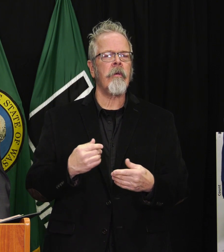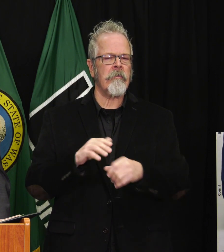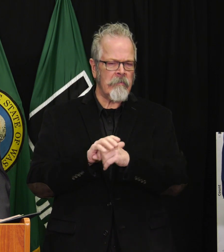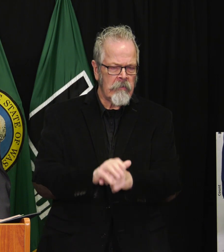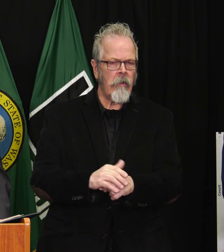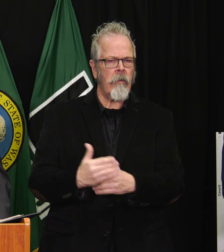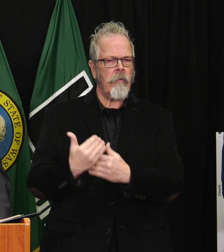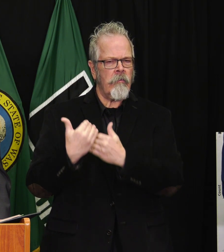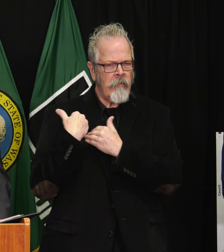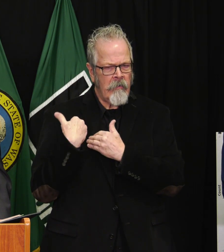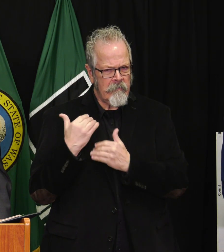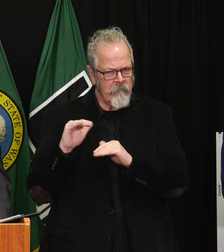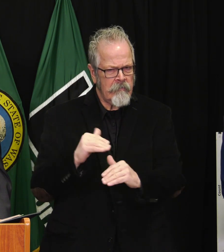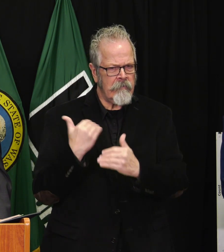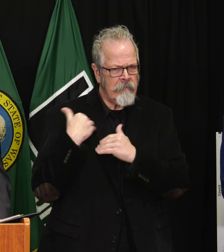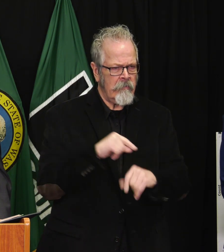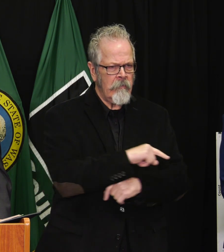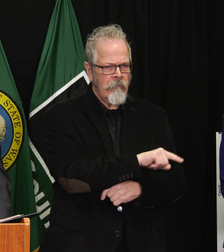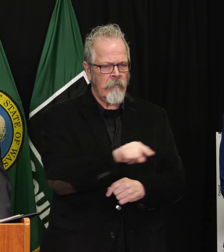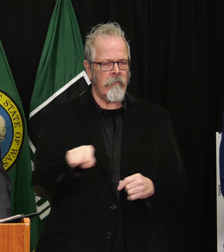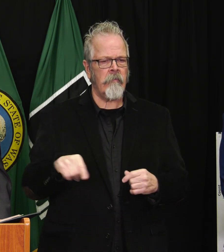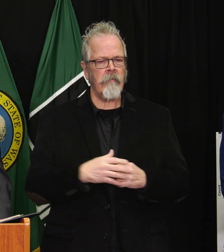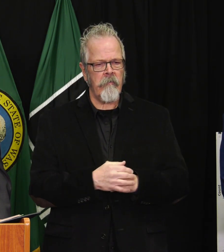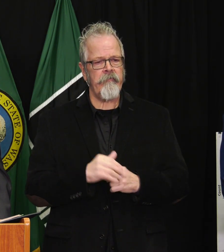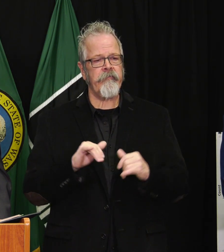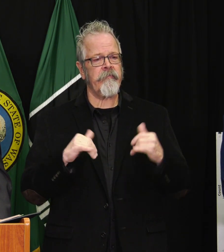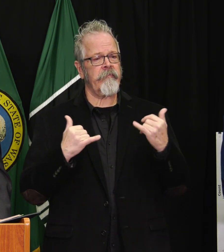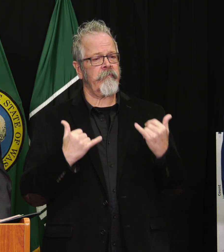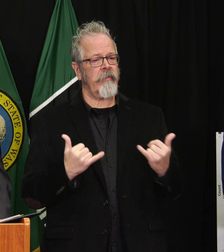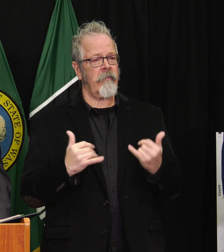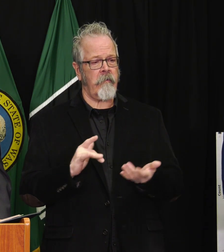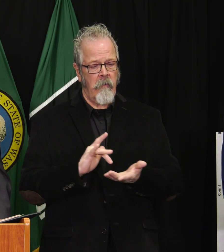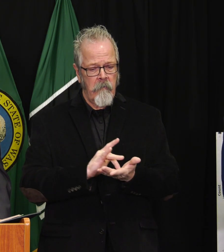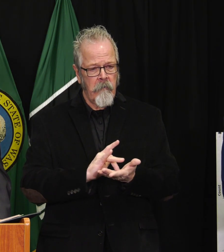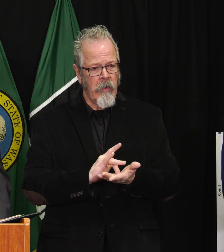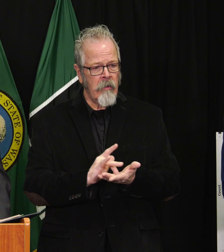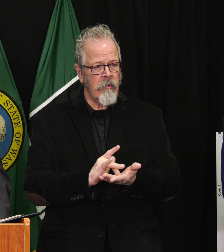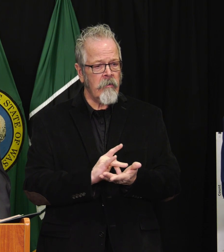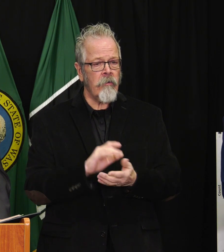at the moment medically, but there is a very successful effort